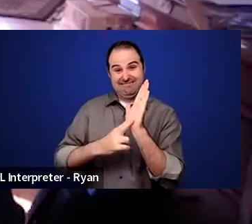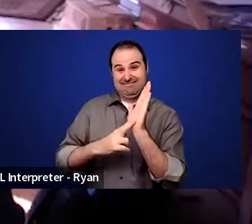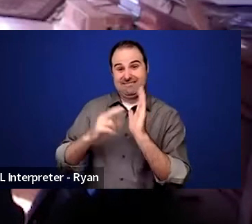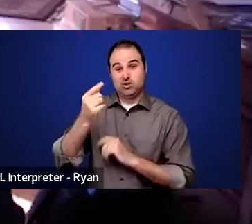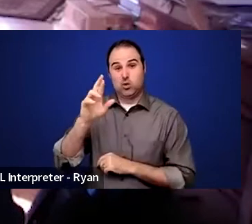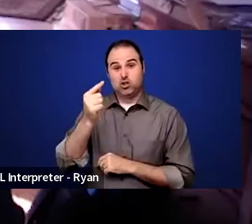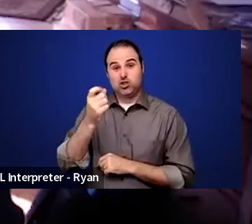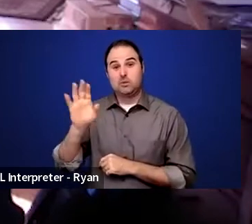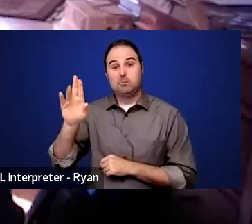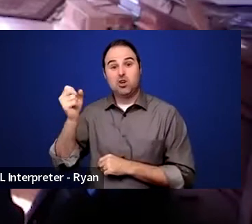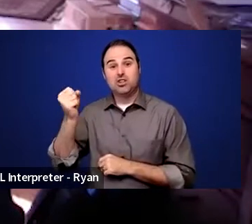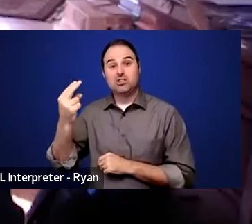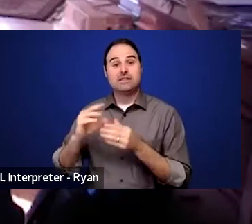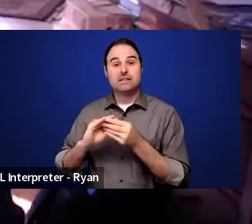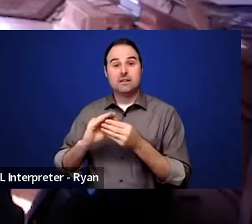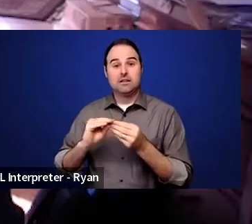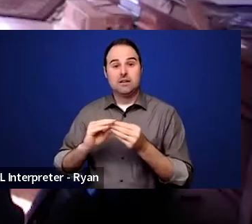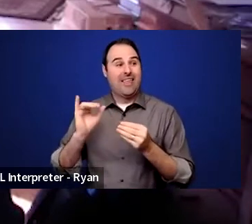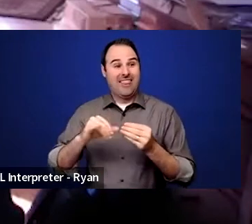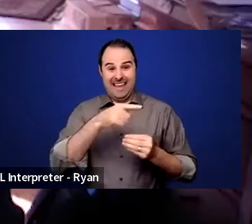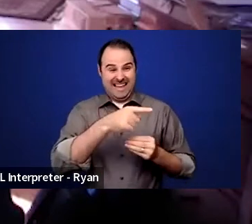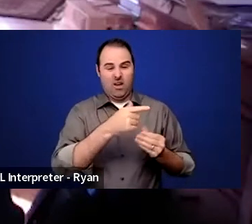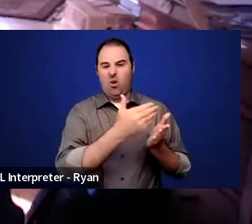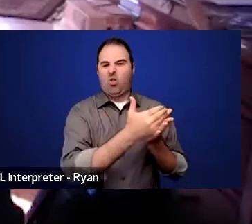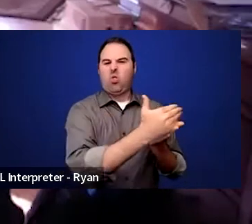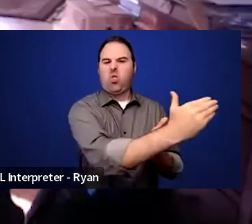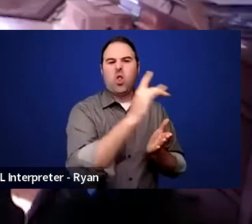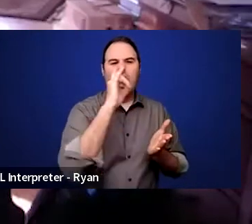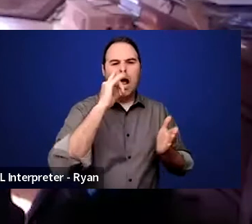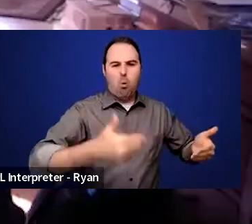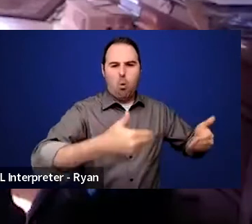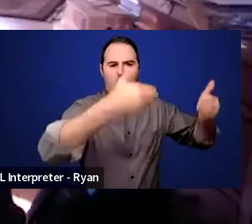"We let the shameful wall of exclusion "finally come tumbling down."